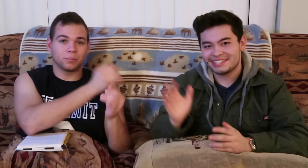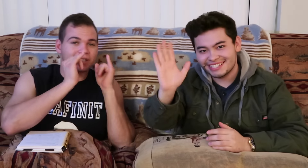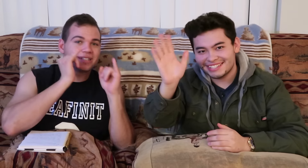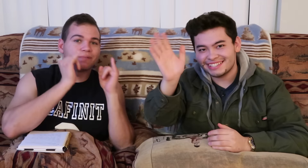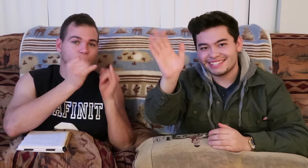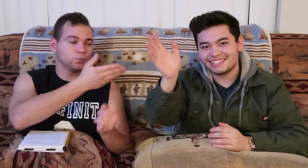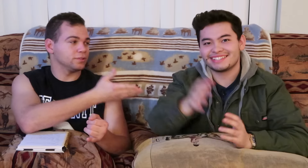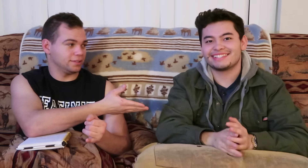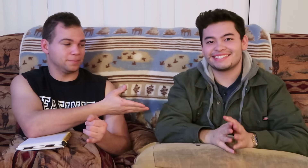interviewing him.